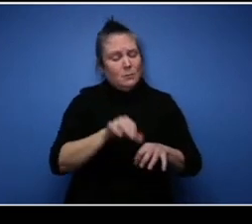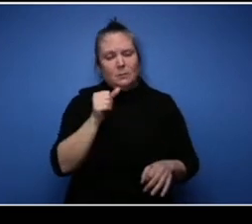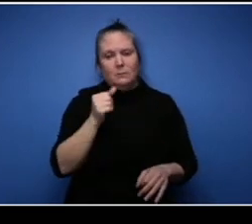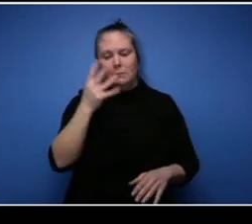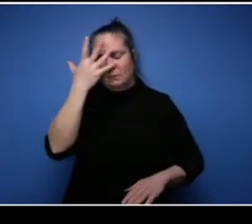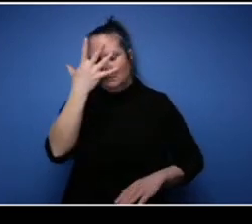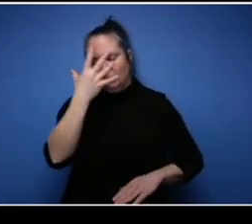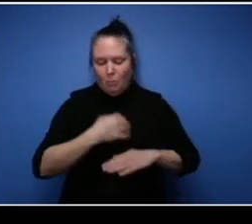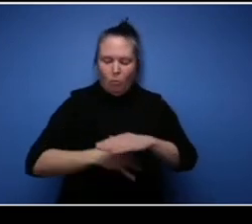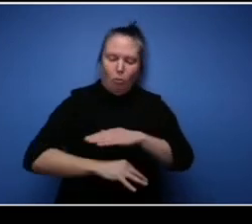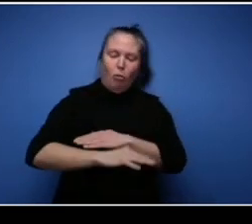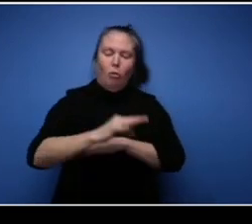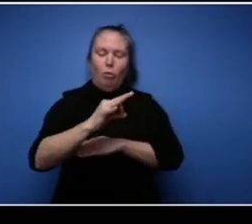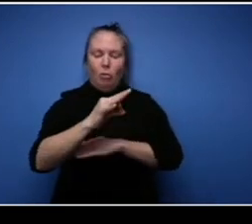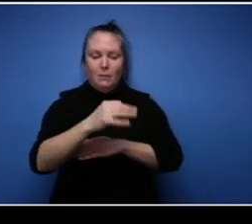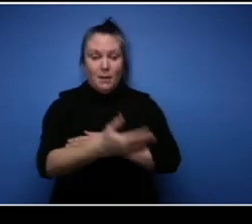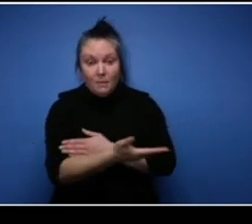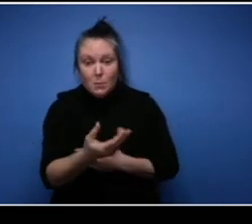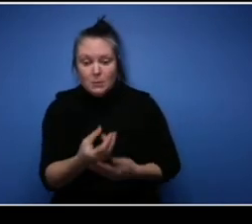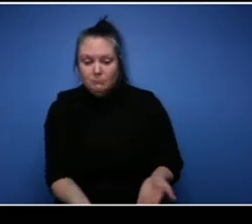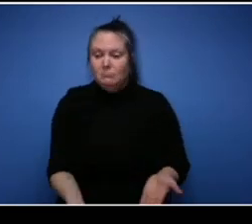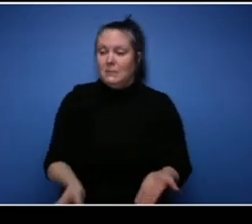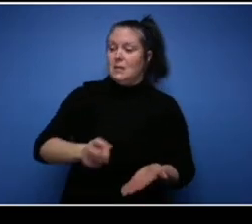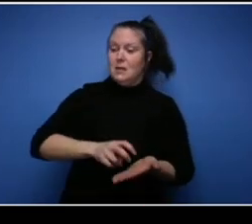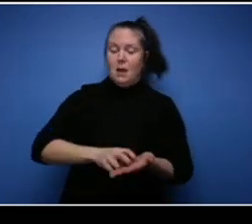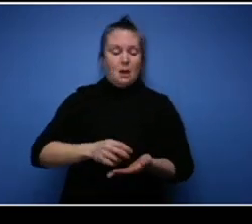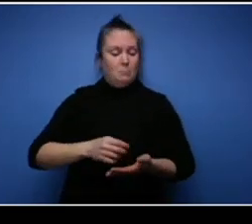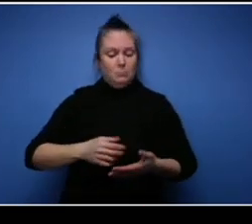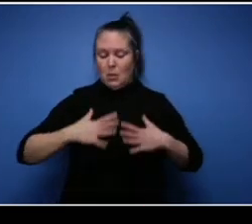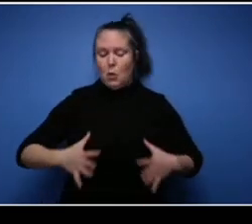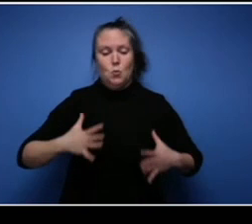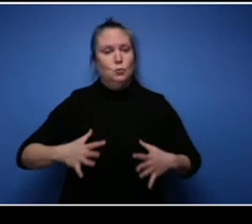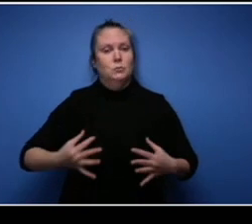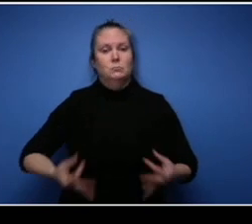know I mean you know you don't want to be in sweats, put a shirt and tie on you know.